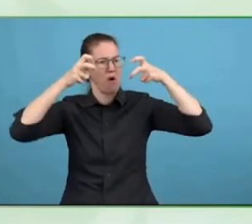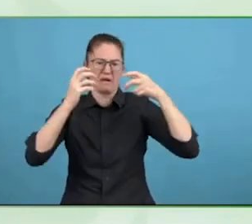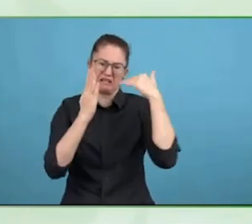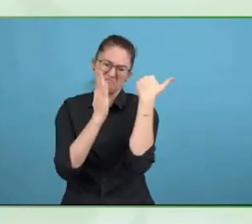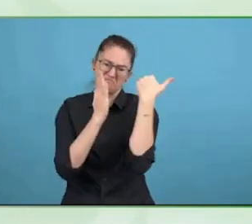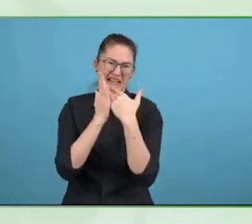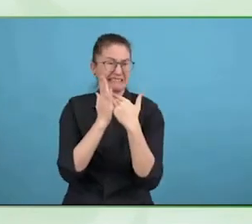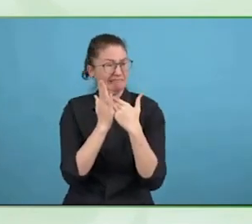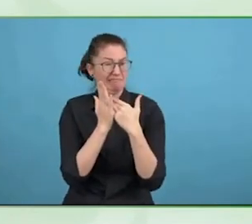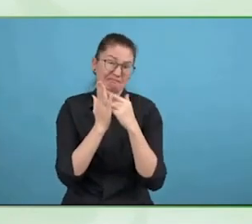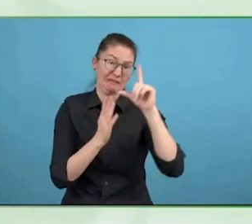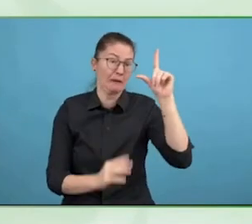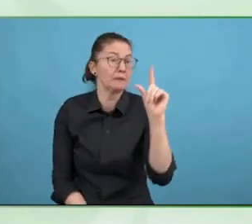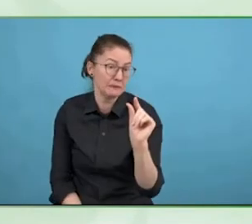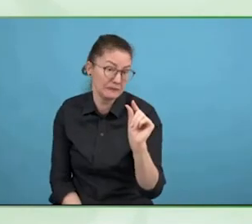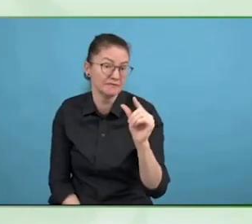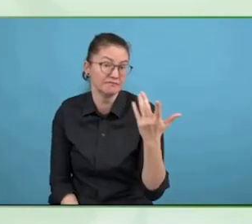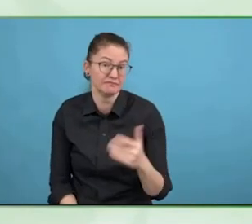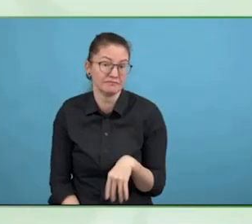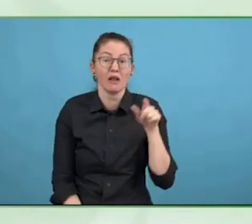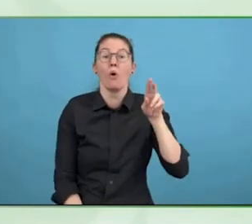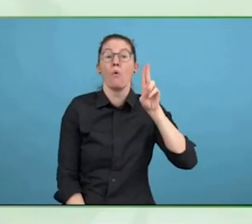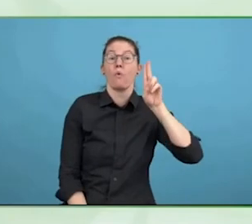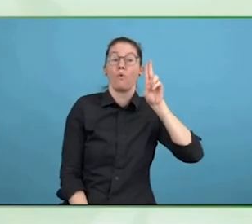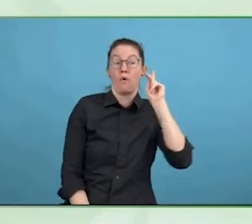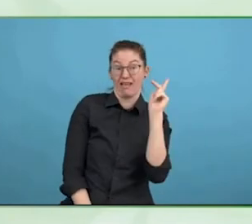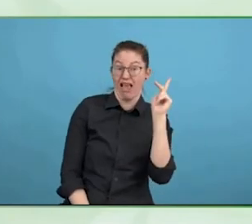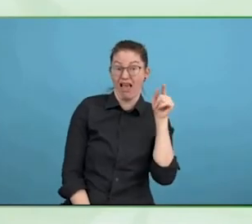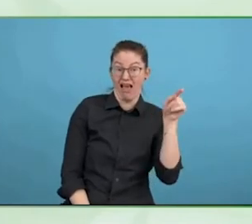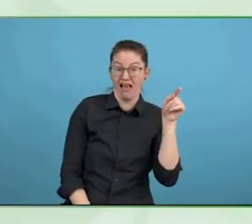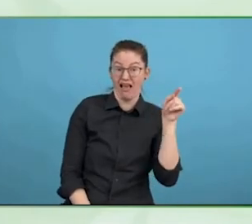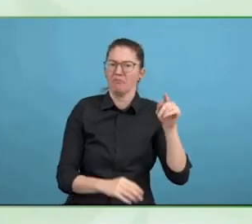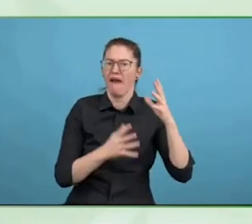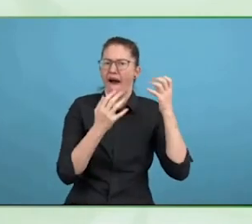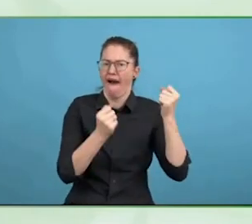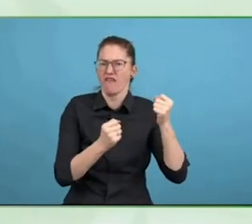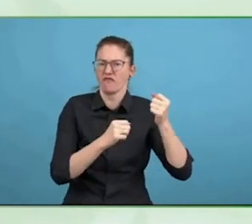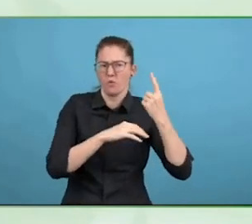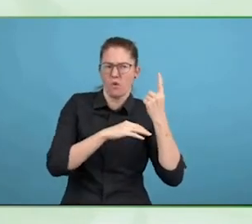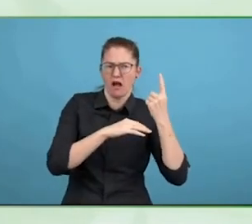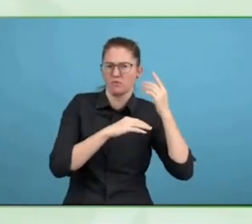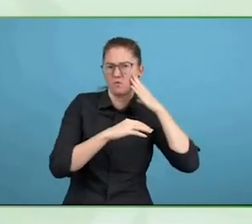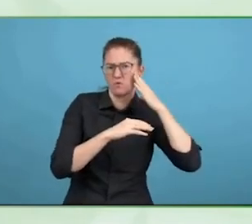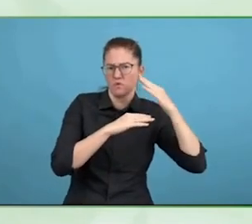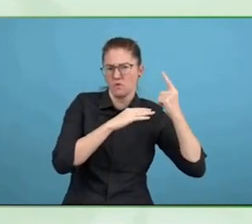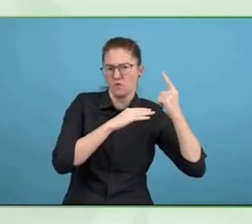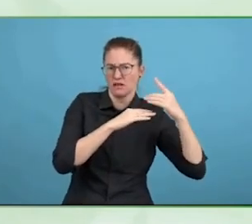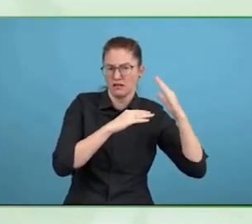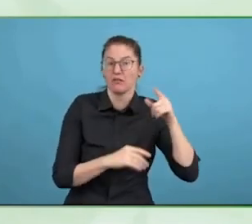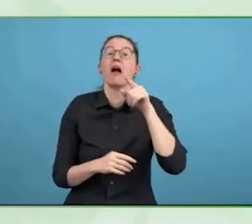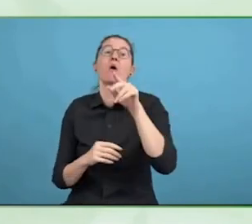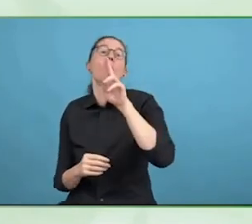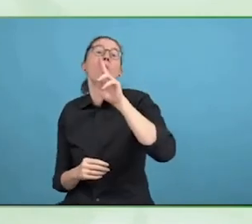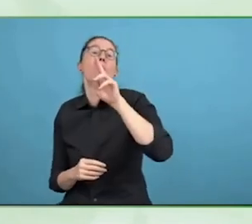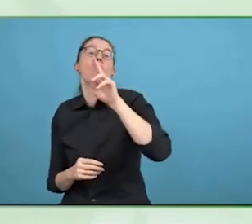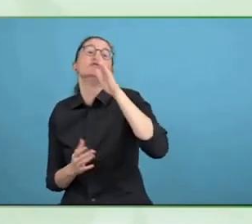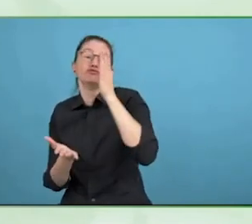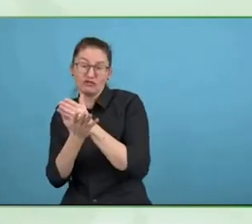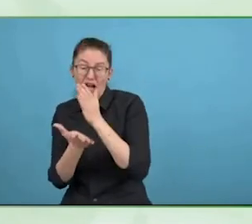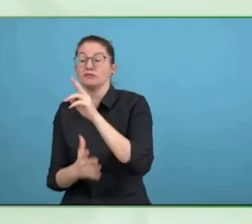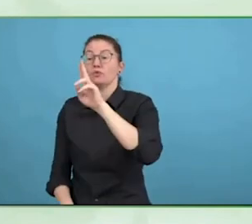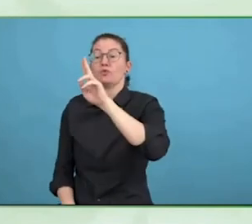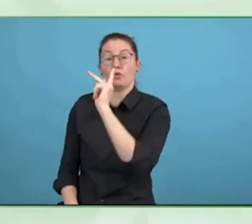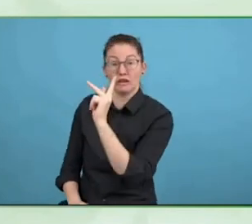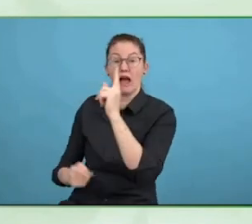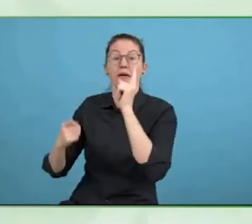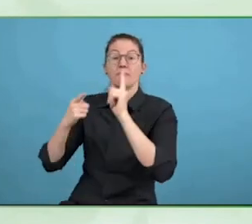Yes, well, there is a lot of law in England and Wales that are